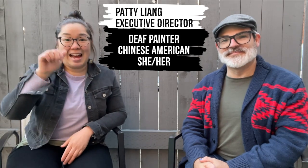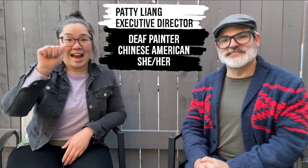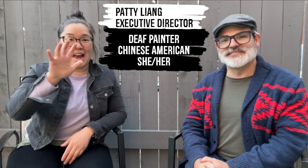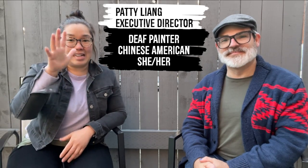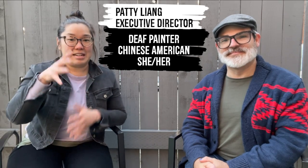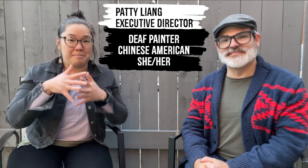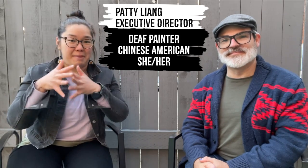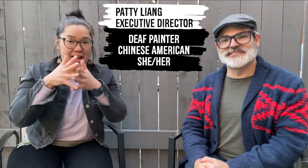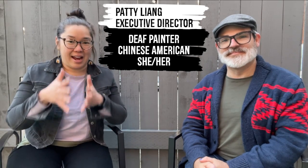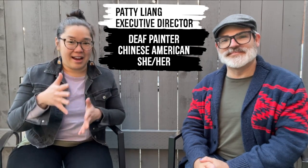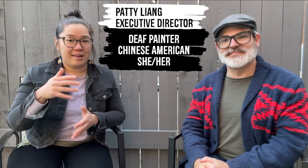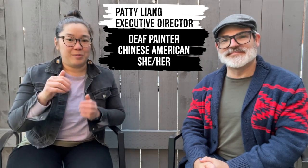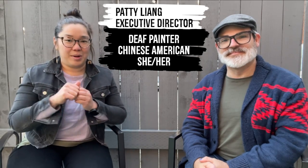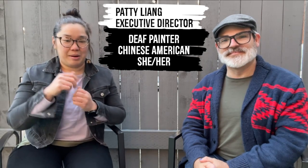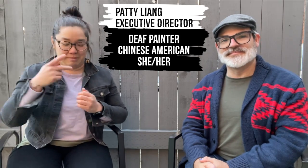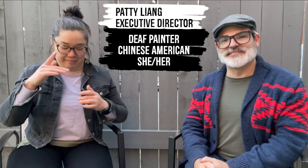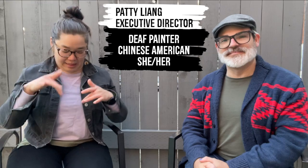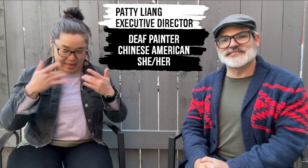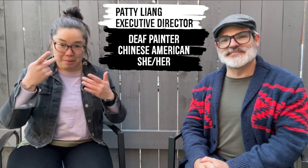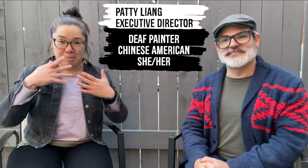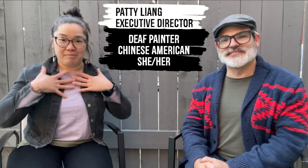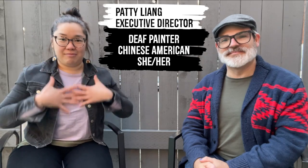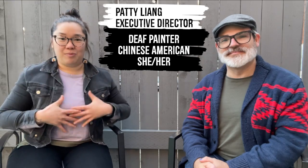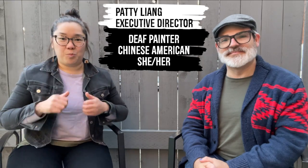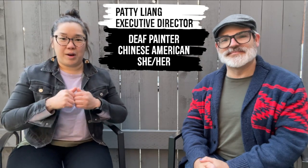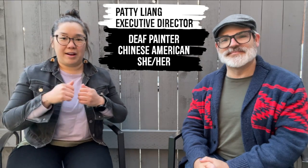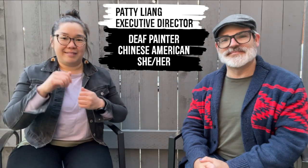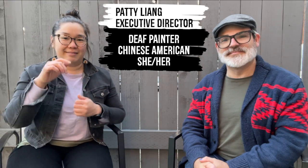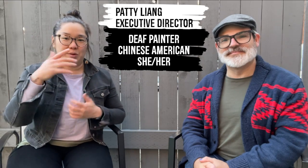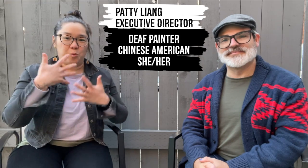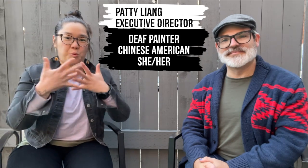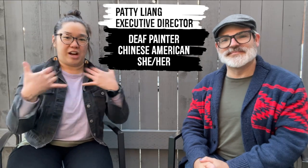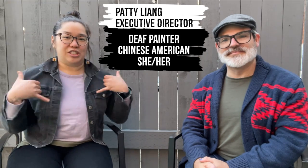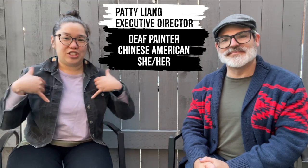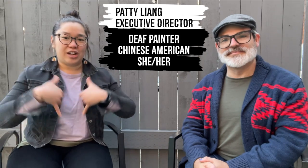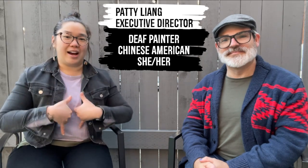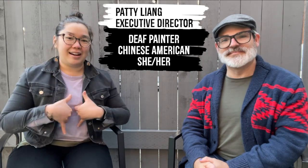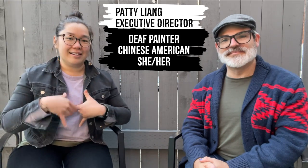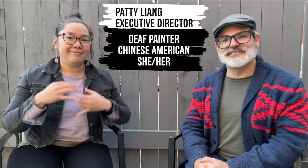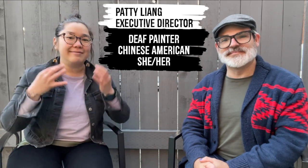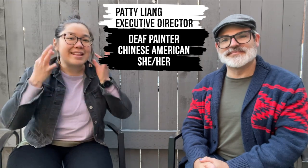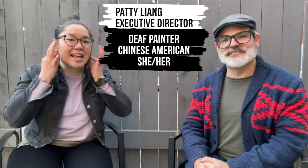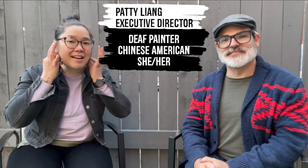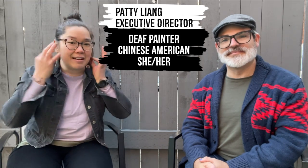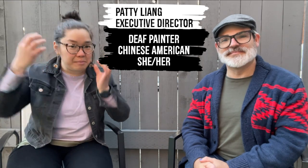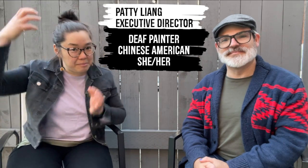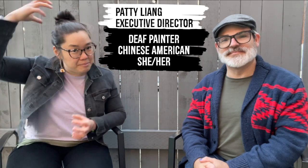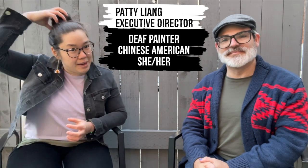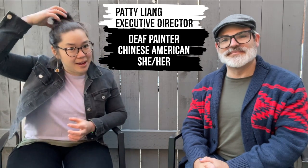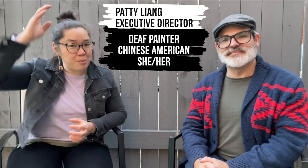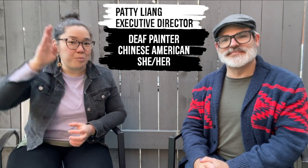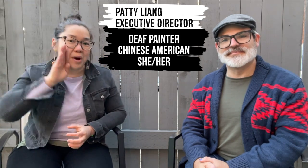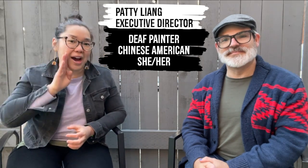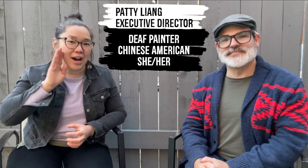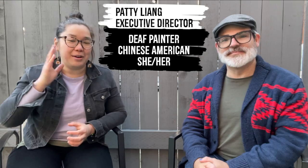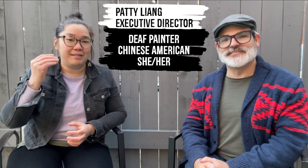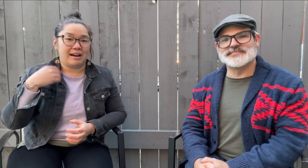I am an Asian American woman in a lavender top with gray jacket. I have earrings and a brown hair bun.